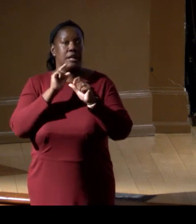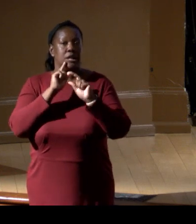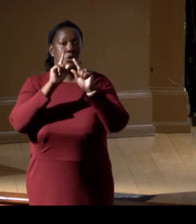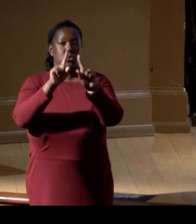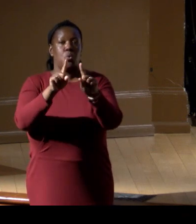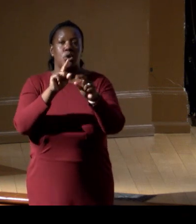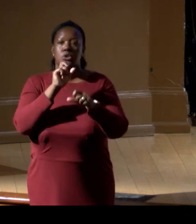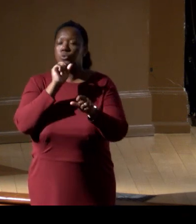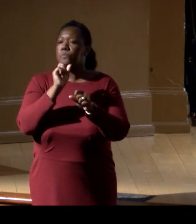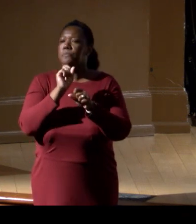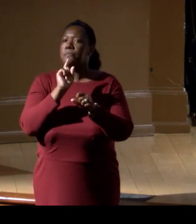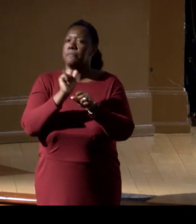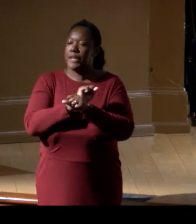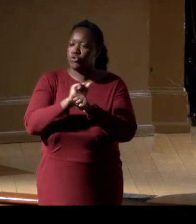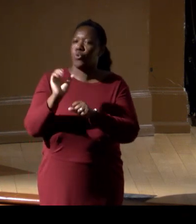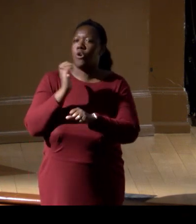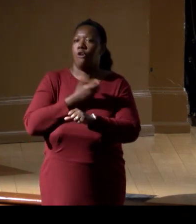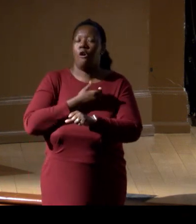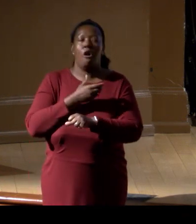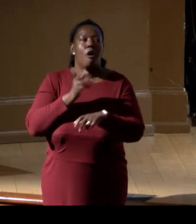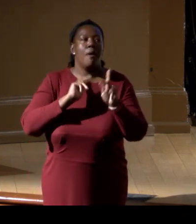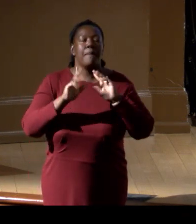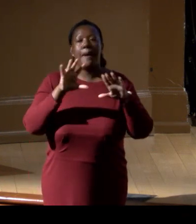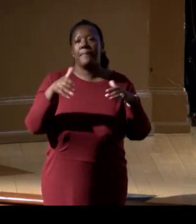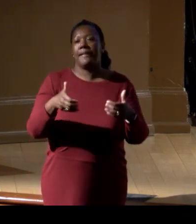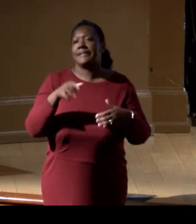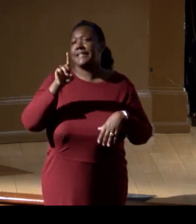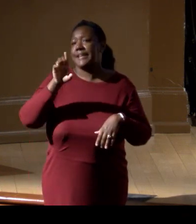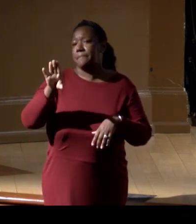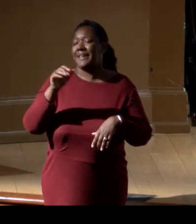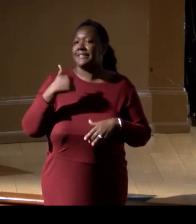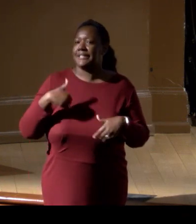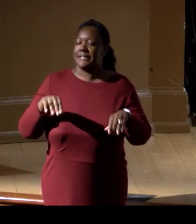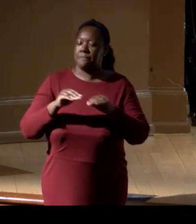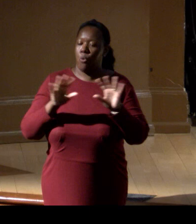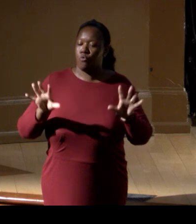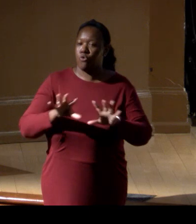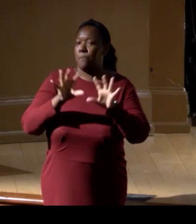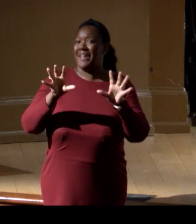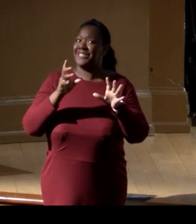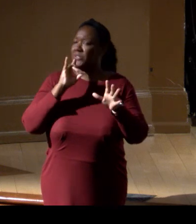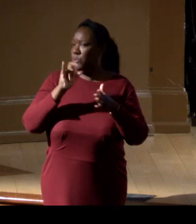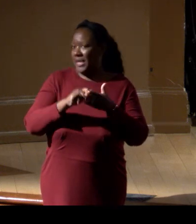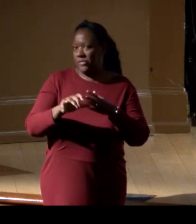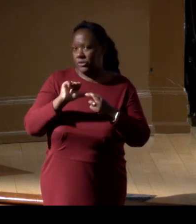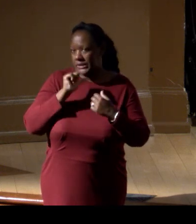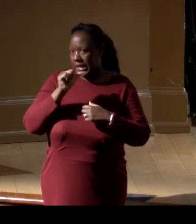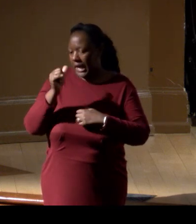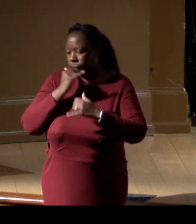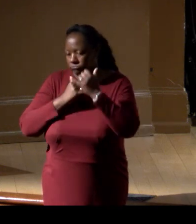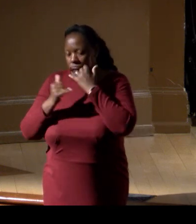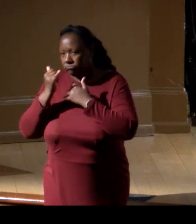that our public databases are robust against misannotation, or even possibly like harmful